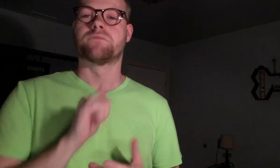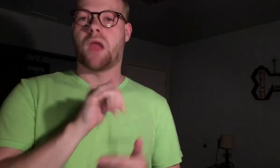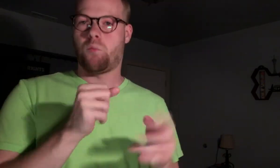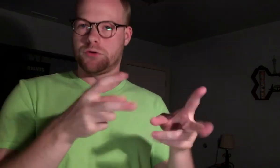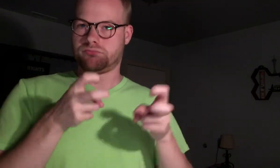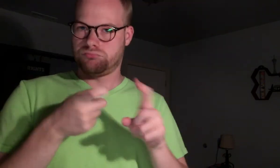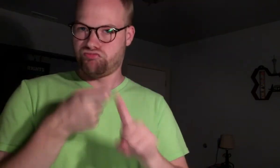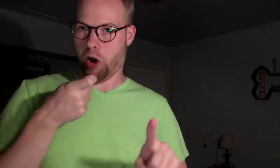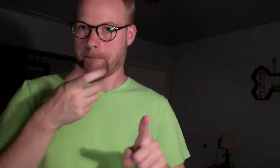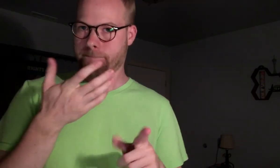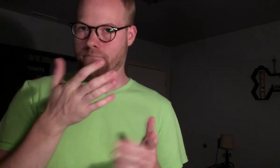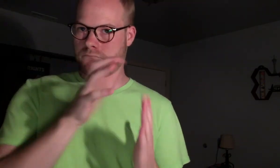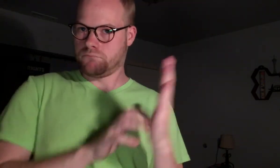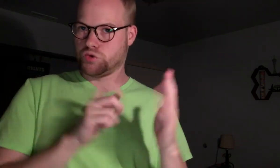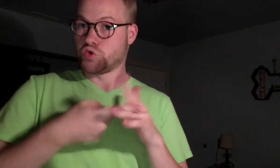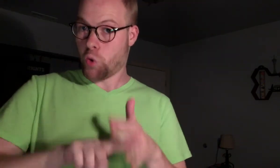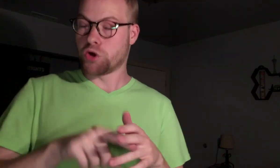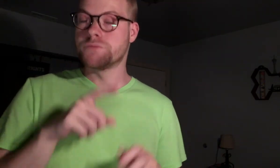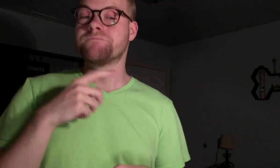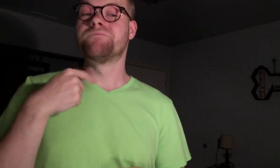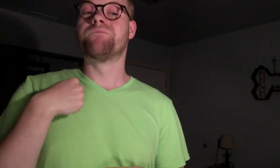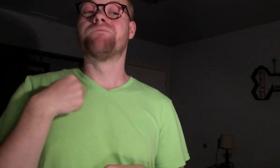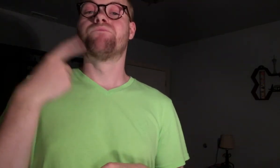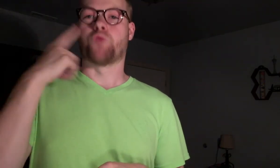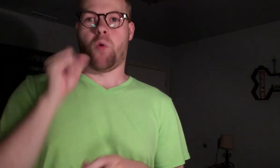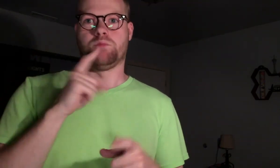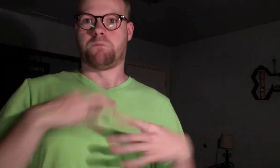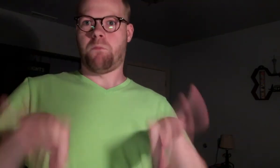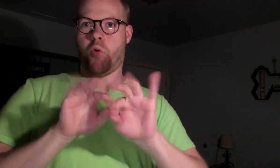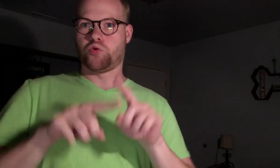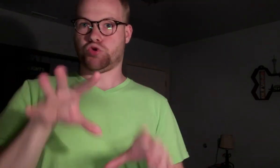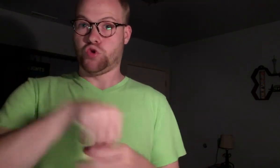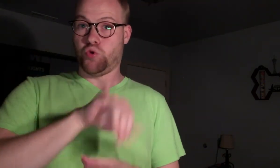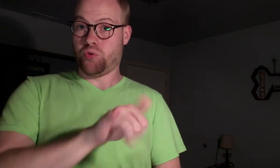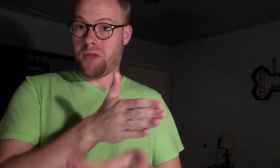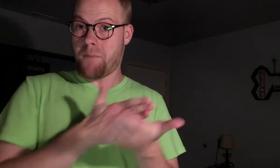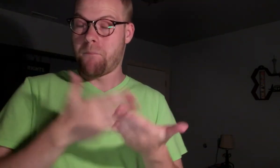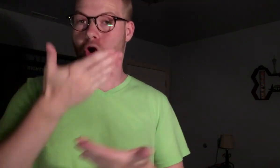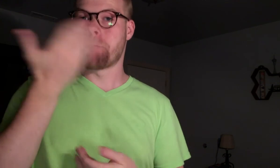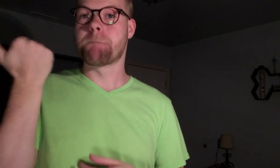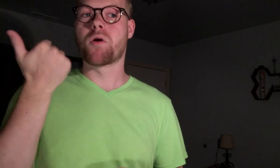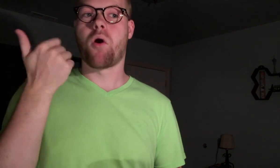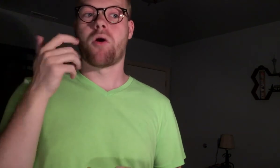That was taken from the source, I thought it was really important to include that part because...